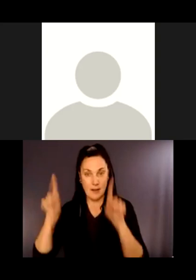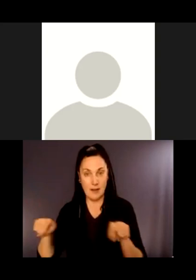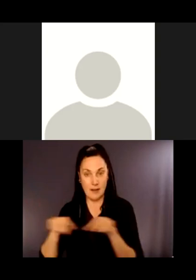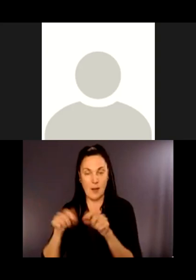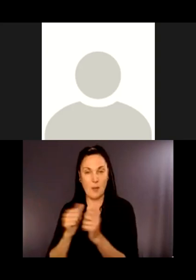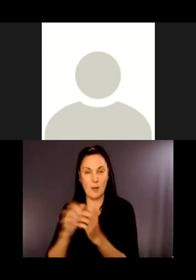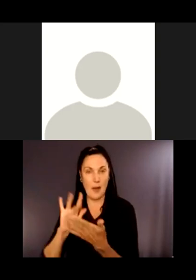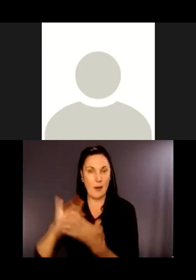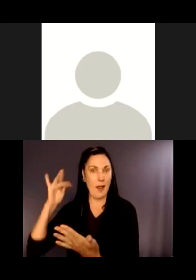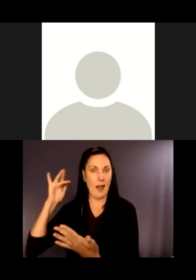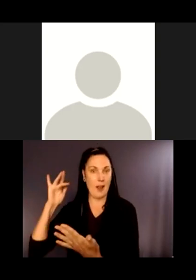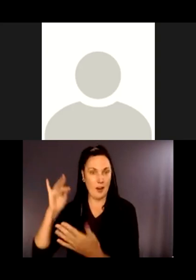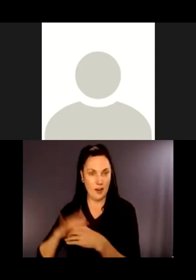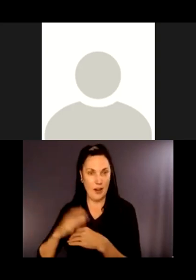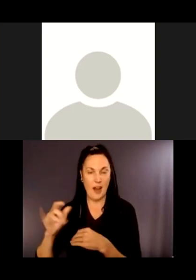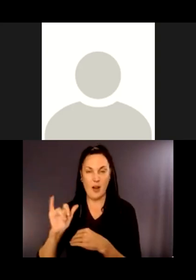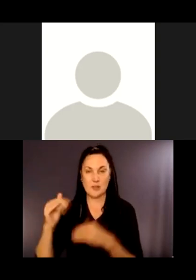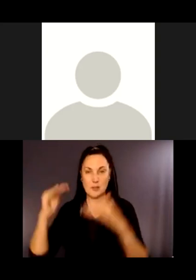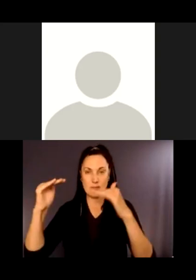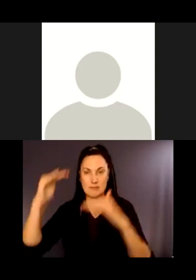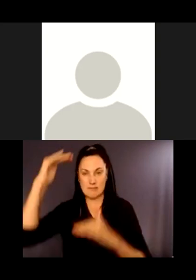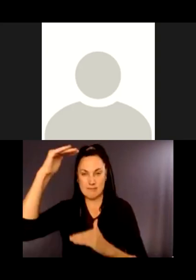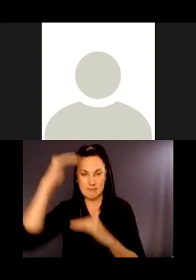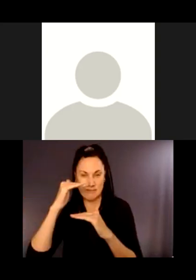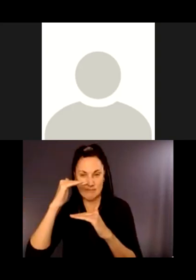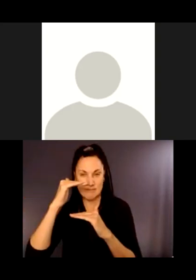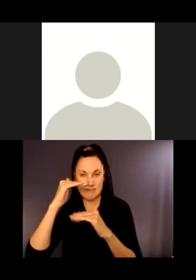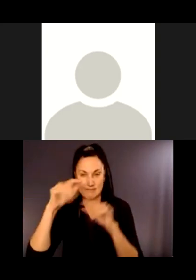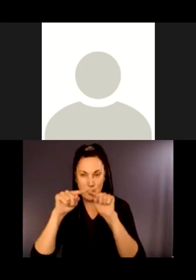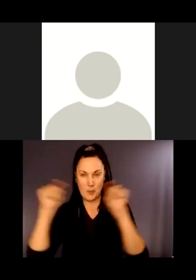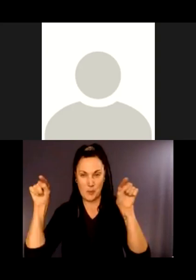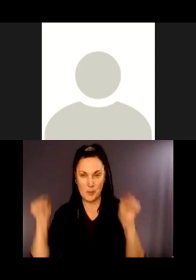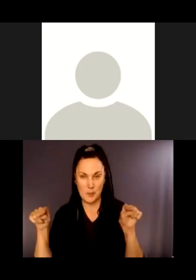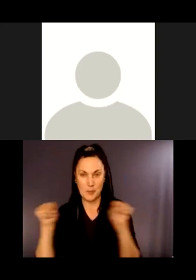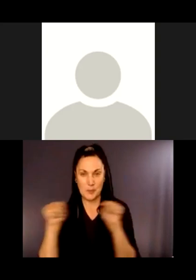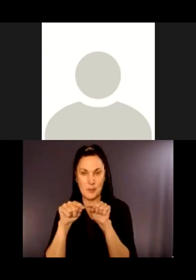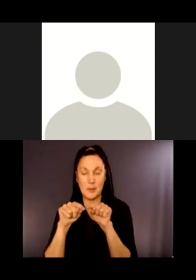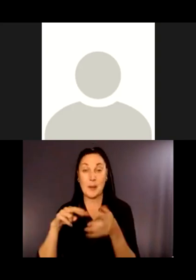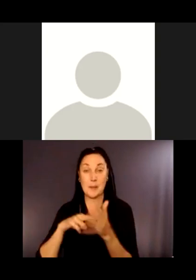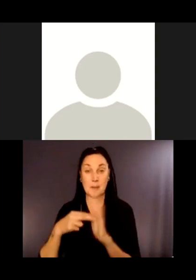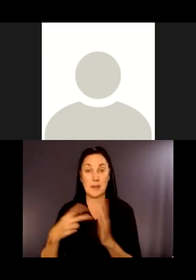level for a wider range of people. A non-glare surface can help those who are vision impaired to